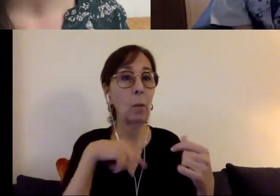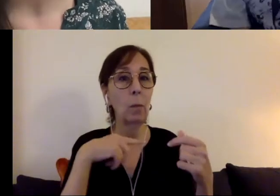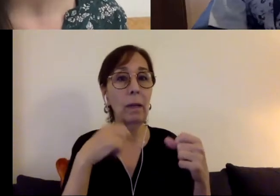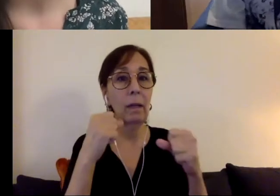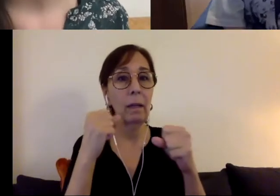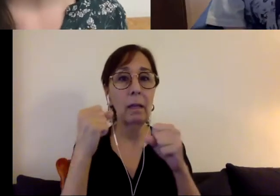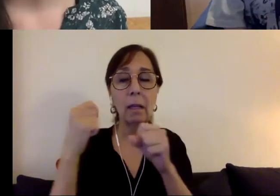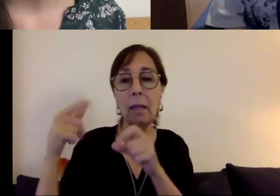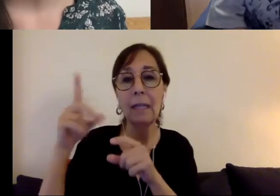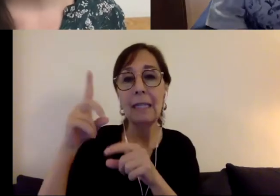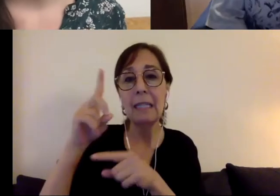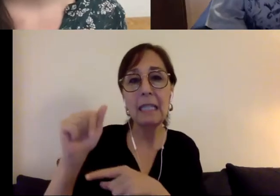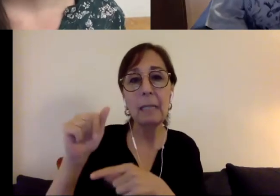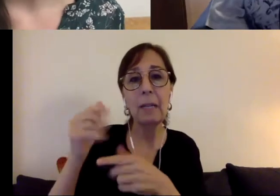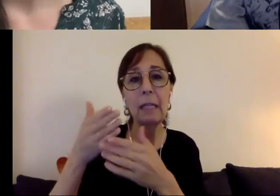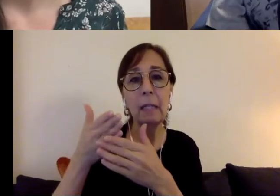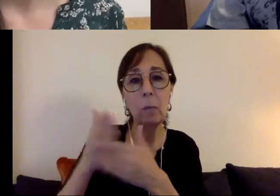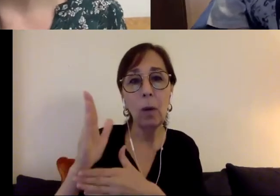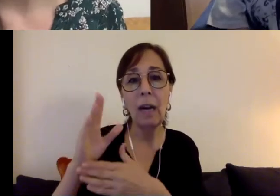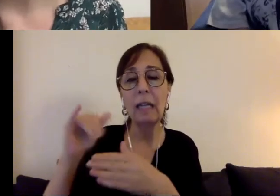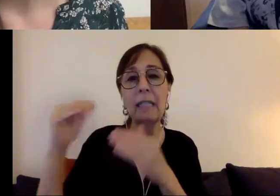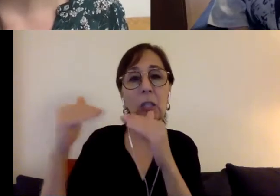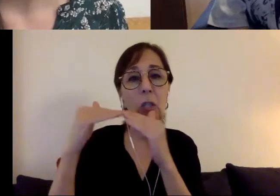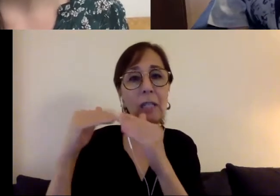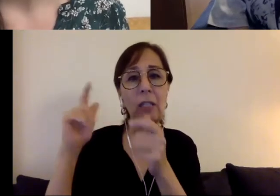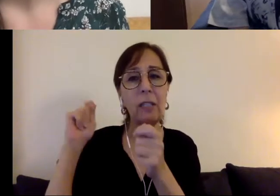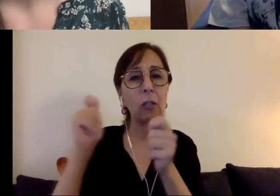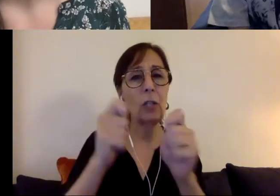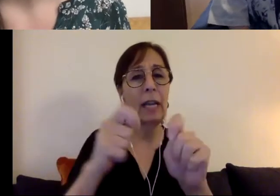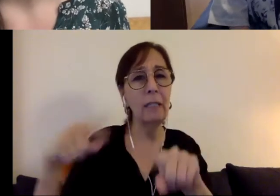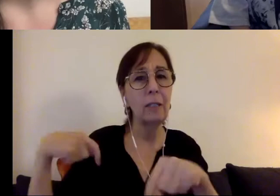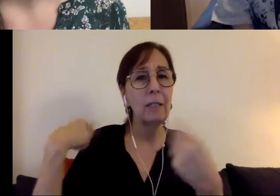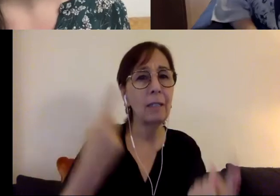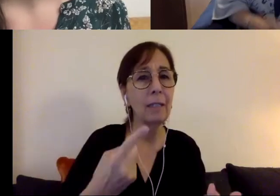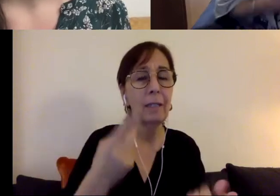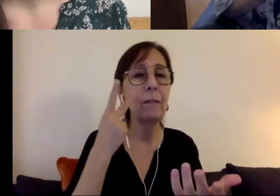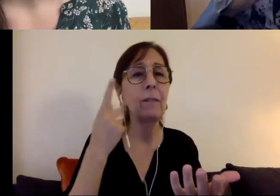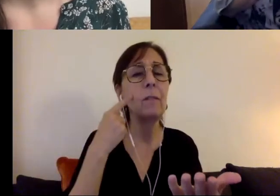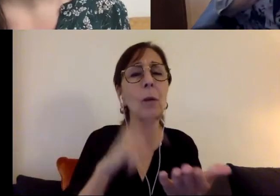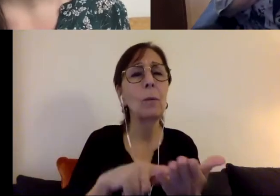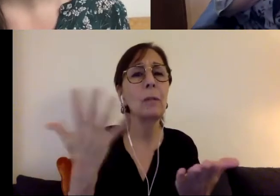and justice evolve over the course of your career? JUDY: Thank you let me first start